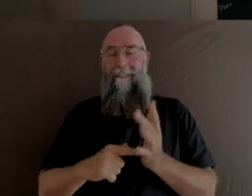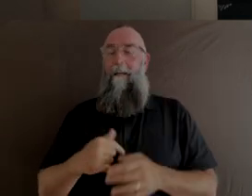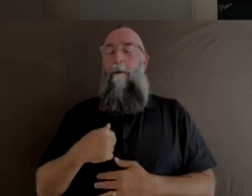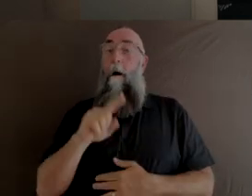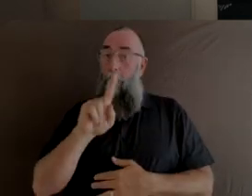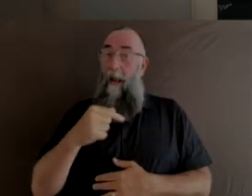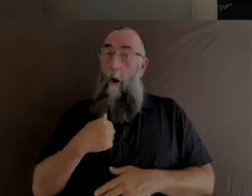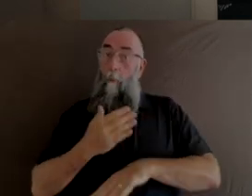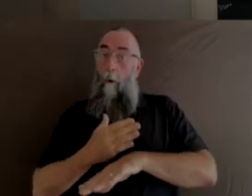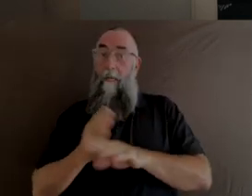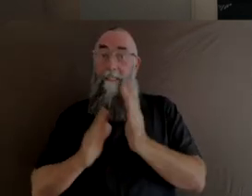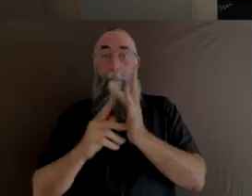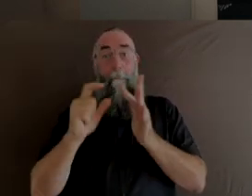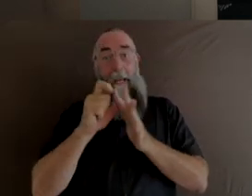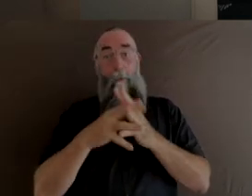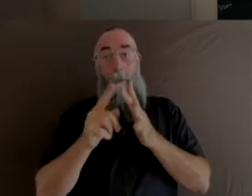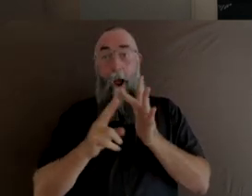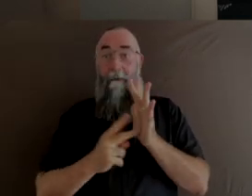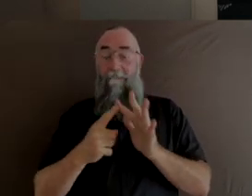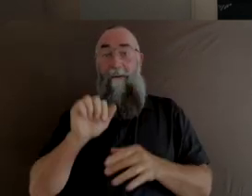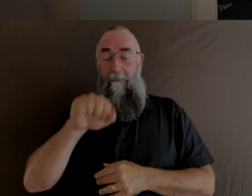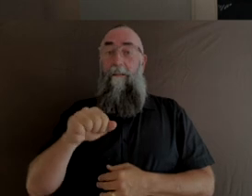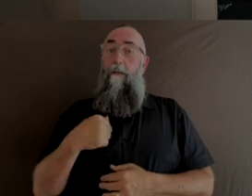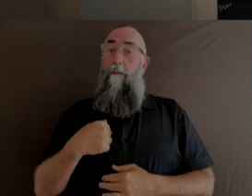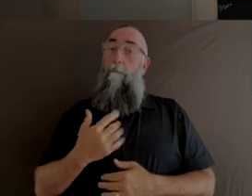part of my responsibility as an indigenous midwife